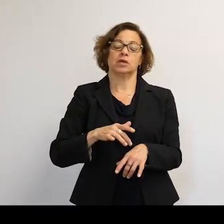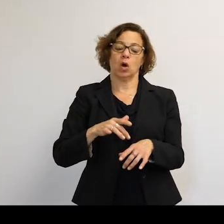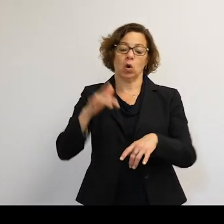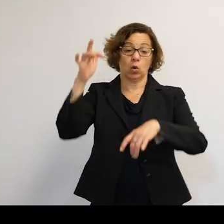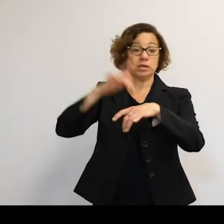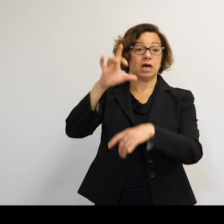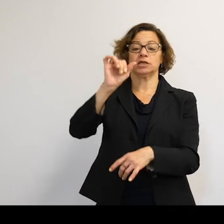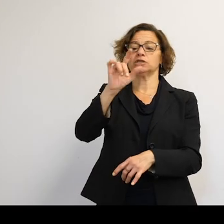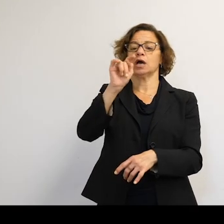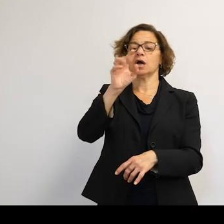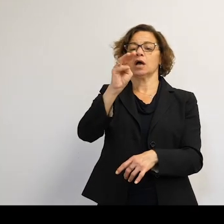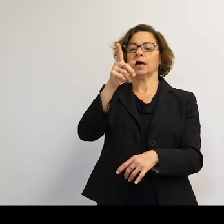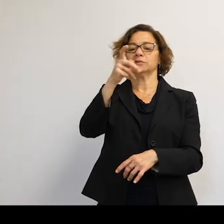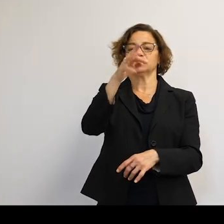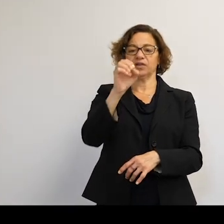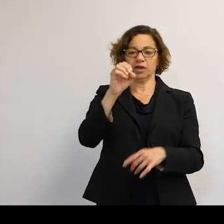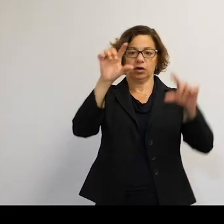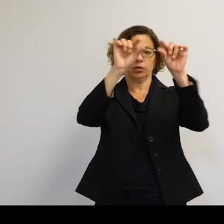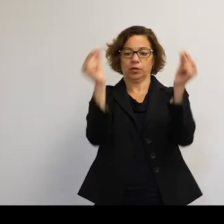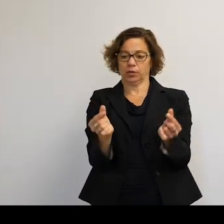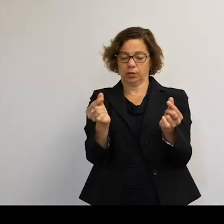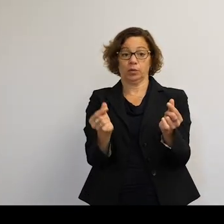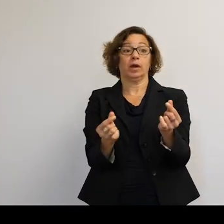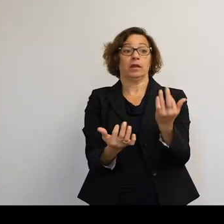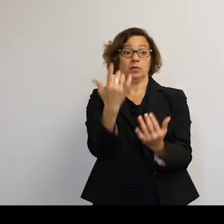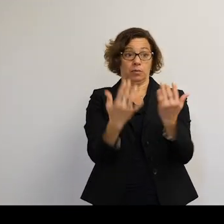and then your cards marked. Or you can start in a nice orbit,